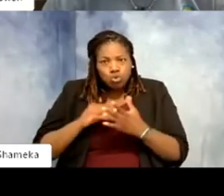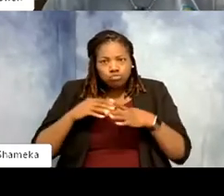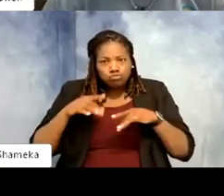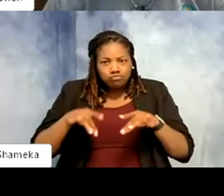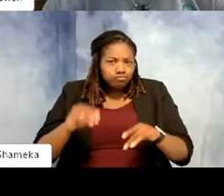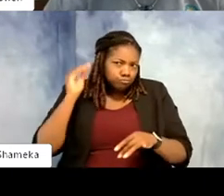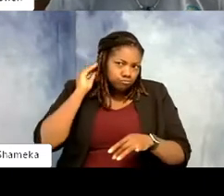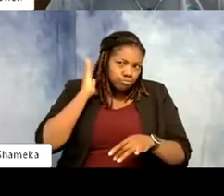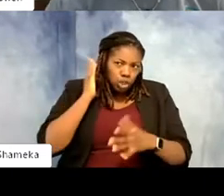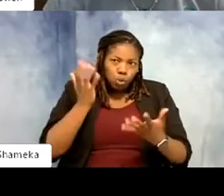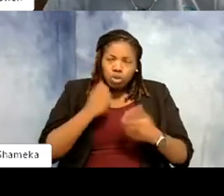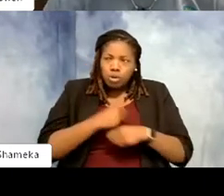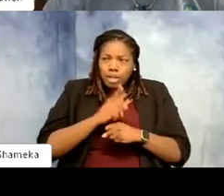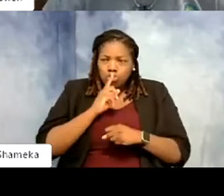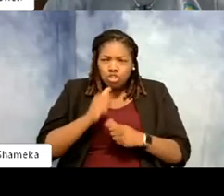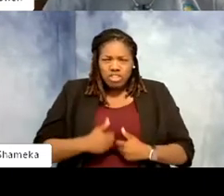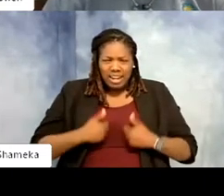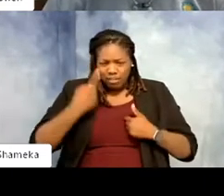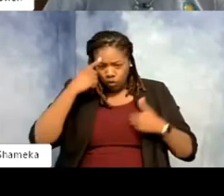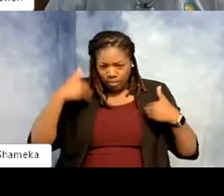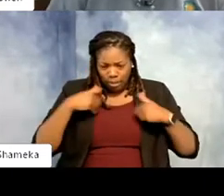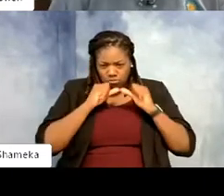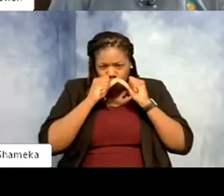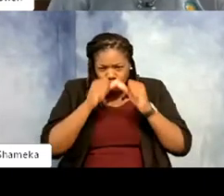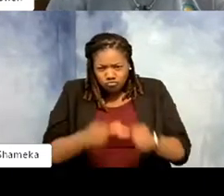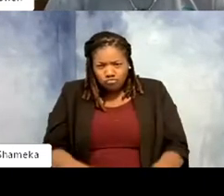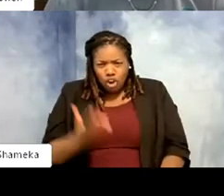making animals live longer, be happier, look like they're in the national exhibit. So